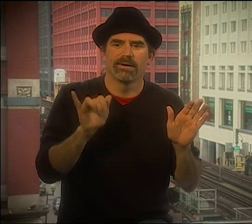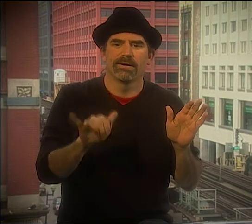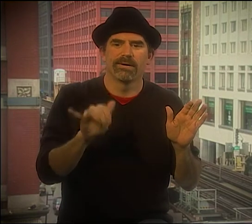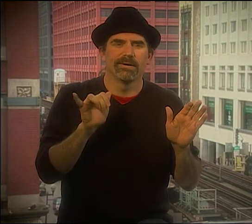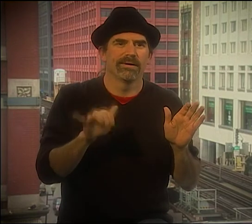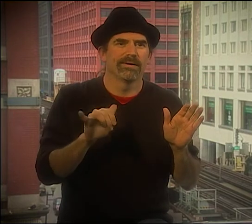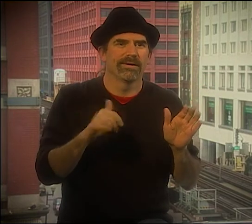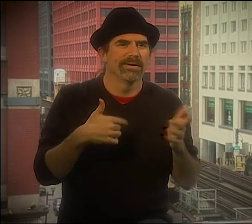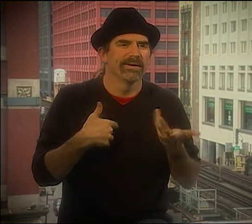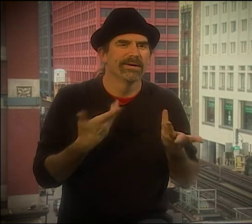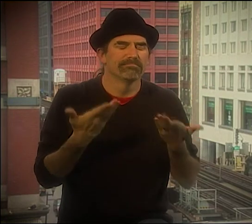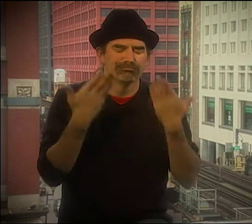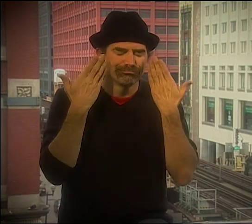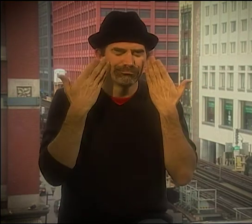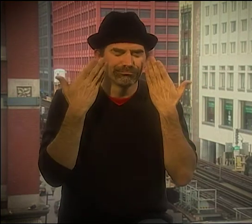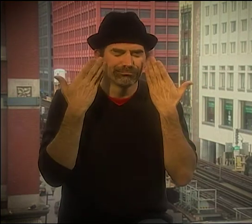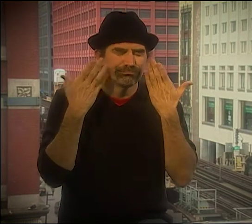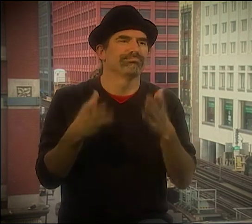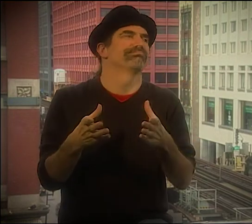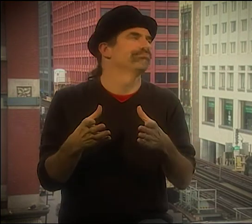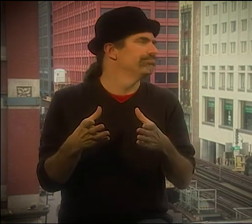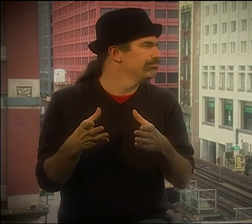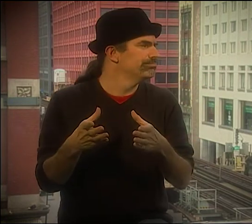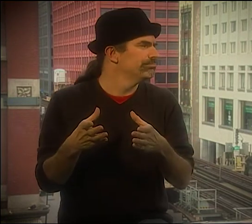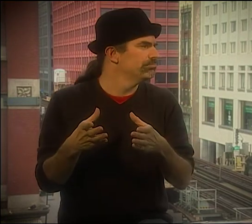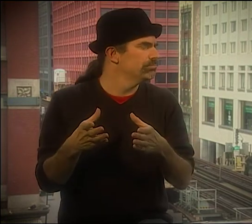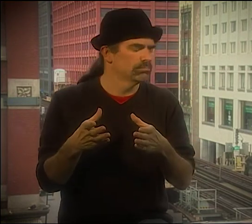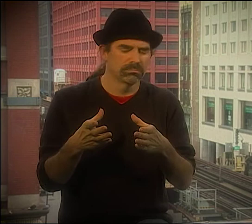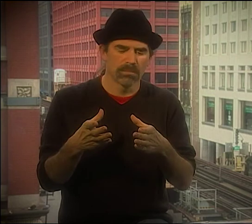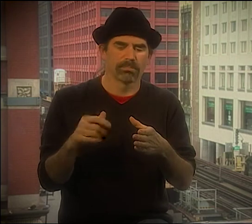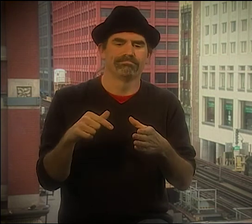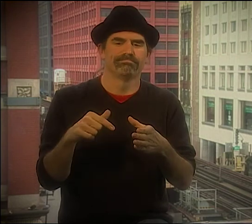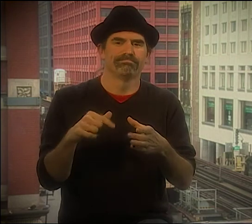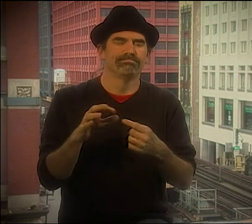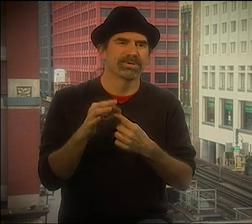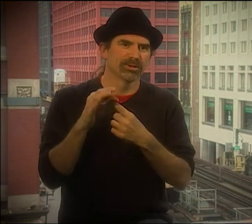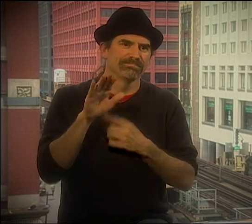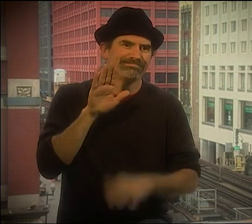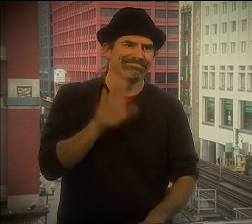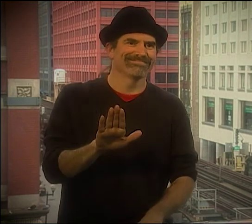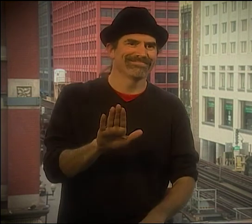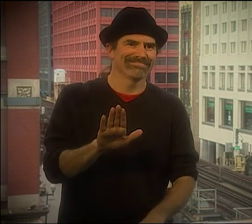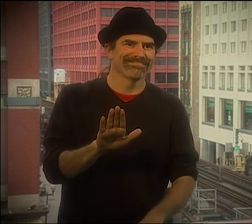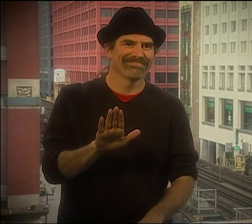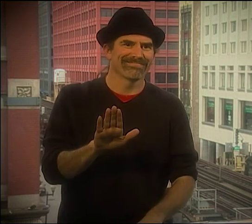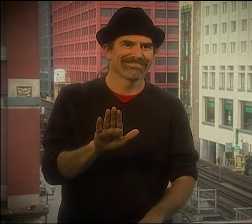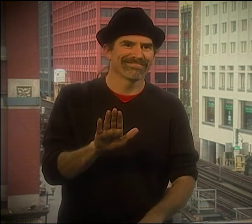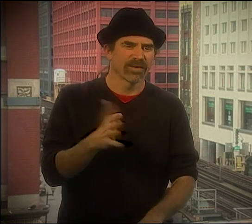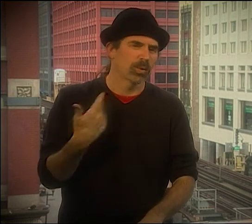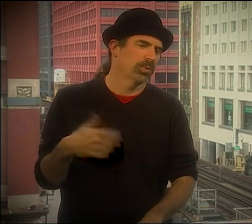NO OTHER PLACE IN THE U.S. EXCEPT ROCHESTER HAD THIS." THAT'S WHAT WAS HAPPENING. IT WAS THERE, AND I DIDN'T KNOW.